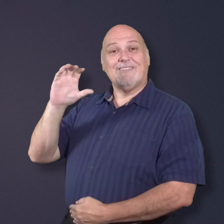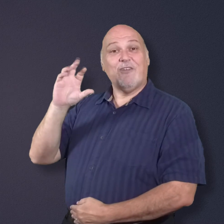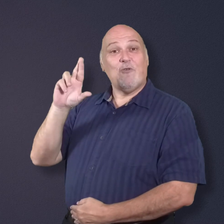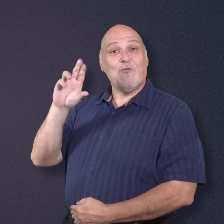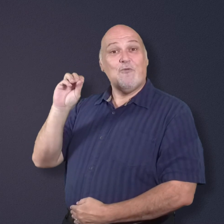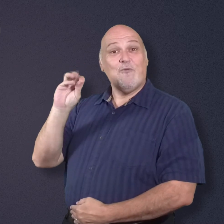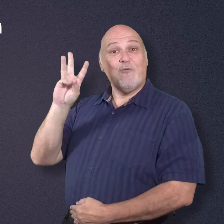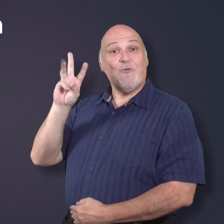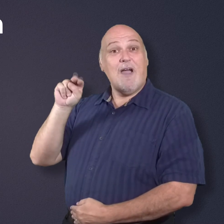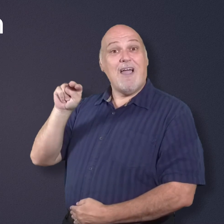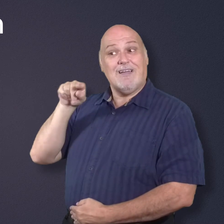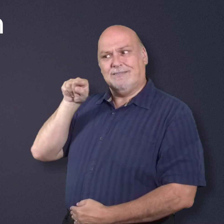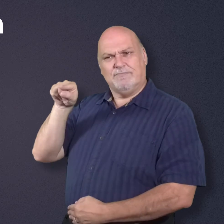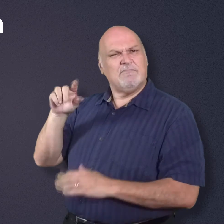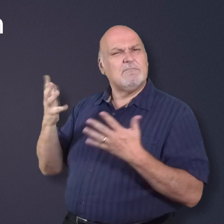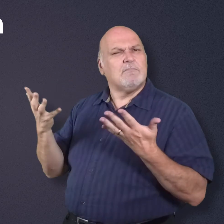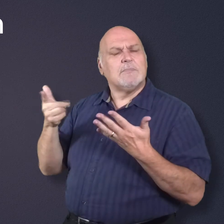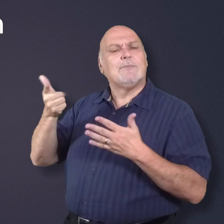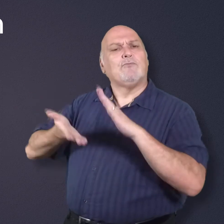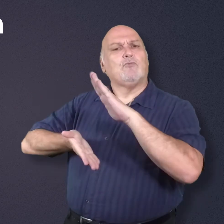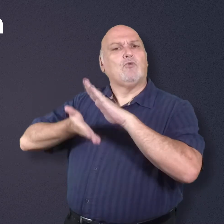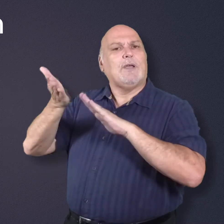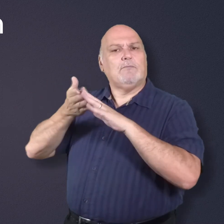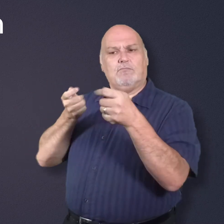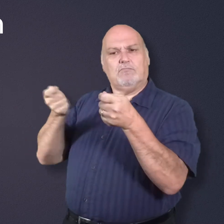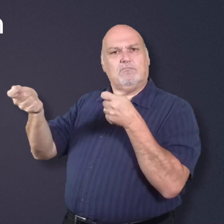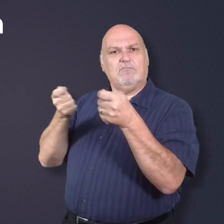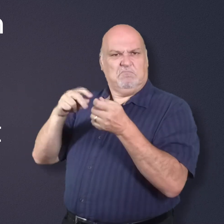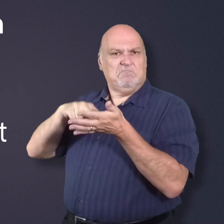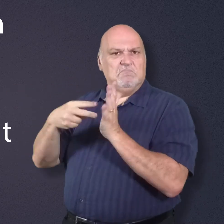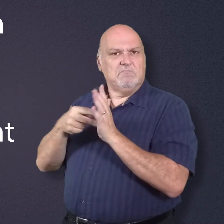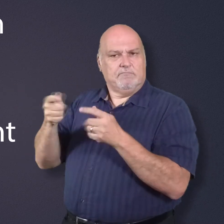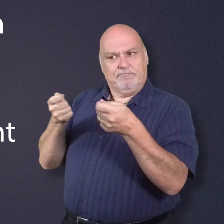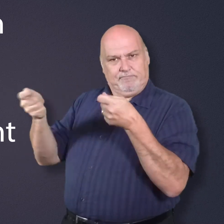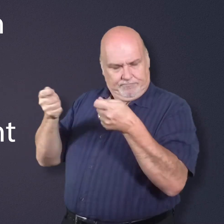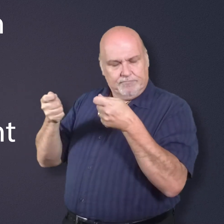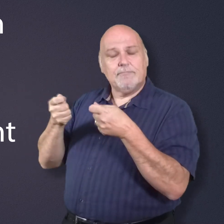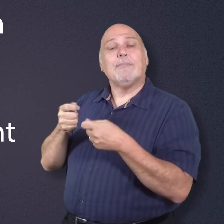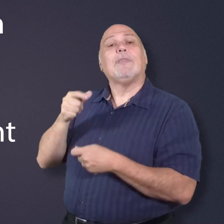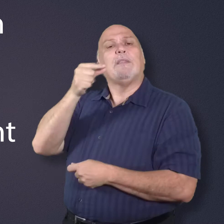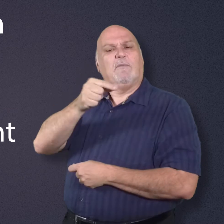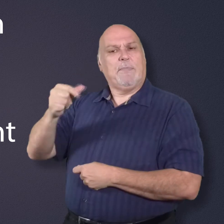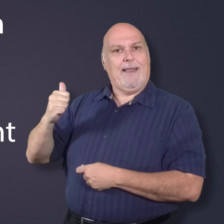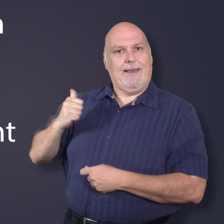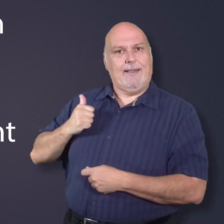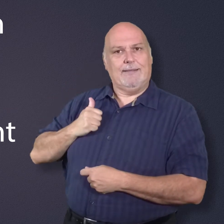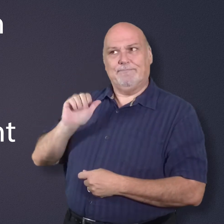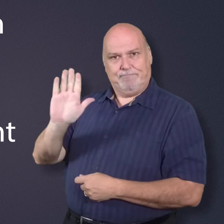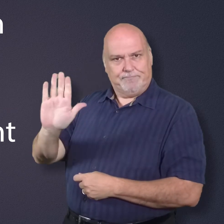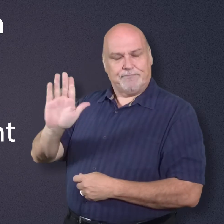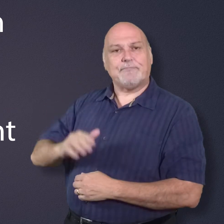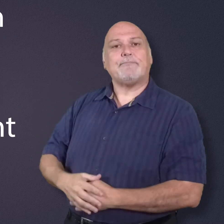The Crown is a symbol of Canadian Government.